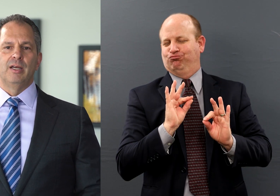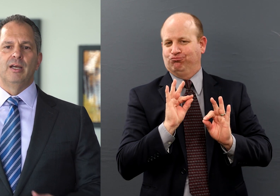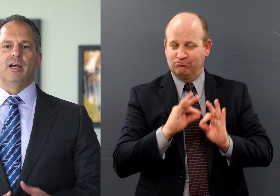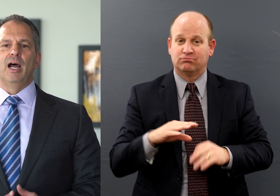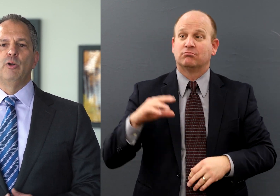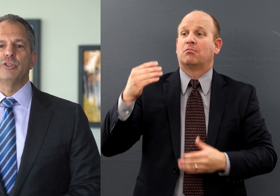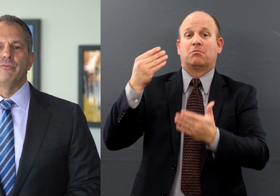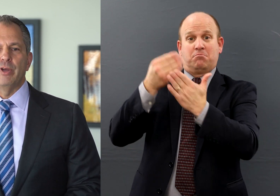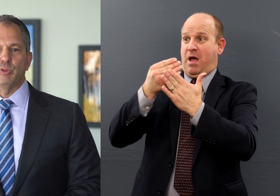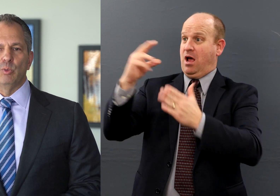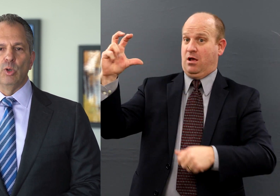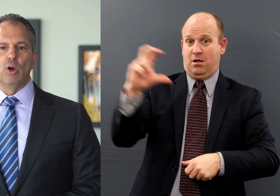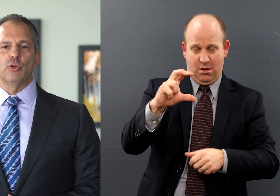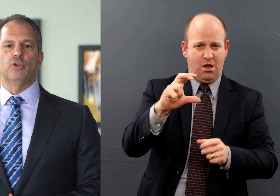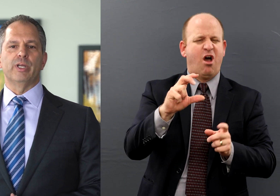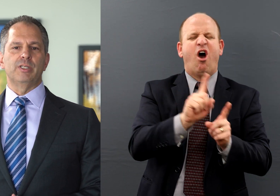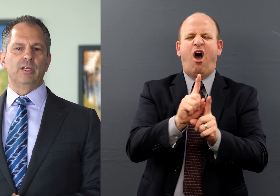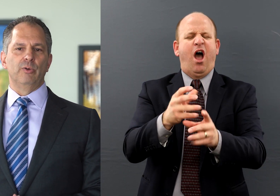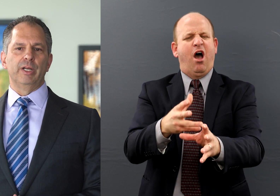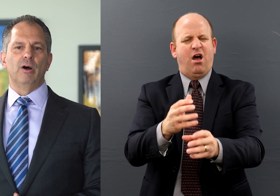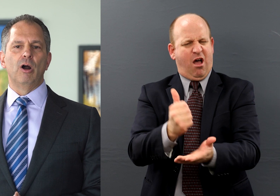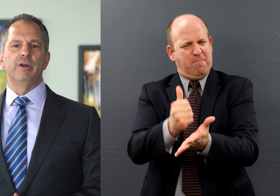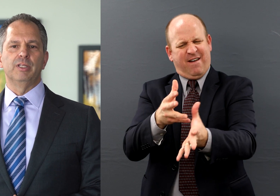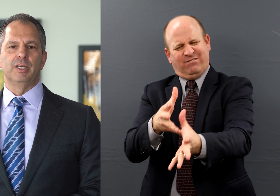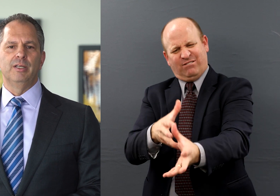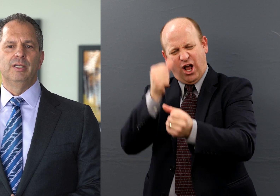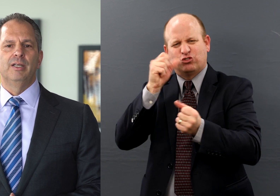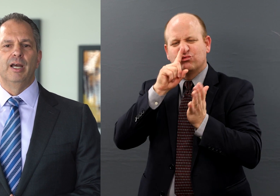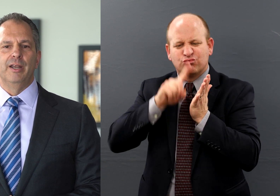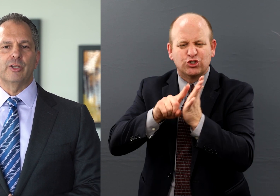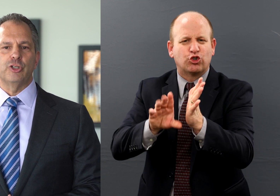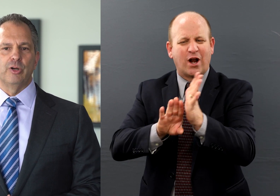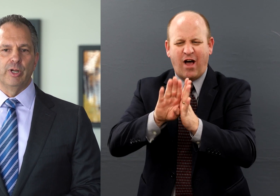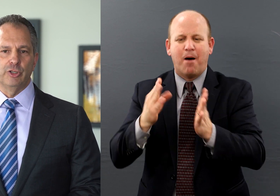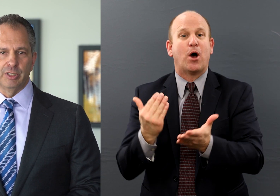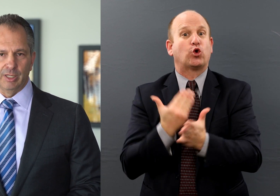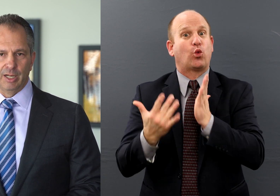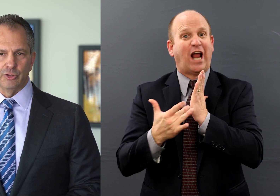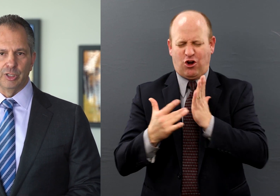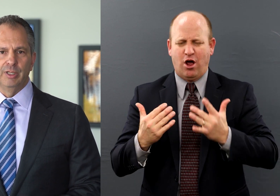Ariel’s investment will also accelerate R&D and next-generation technology